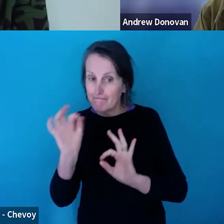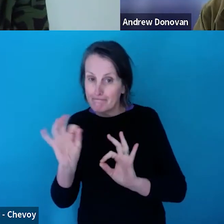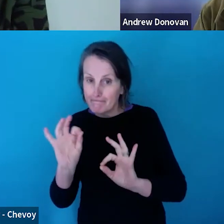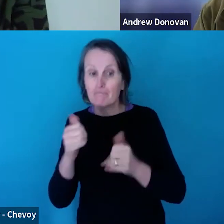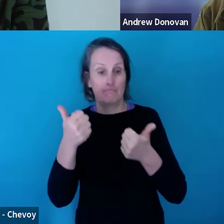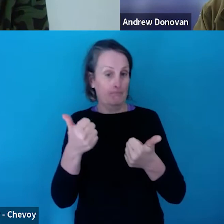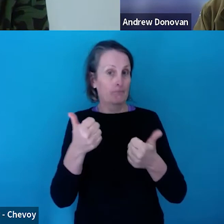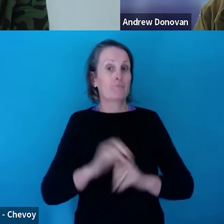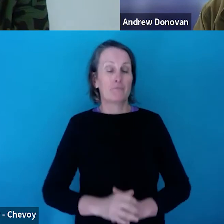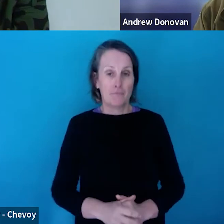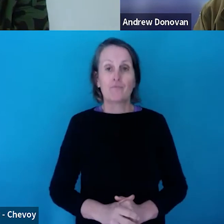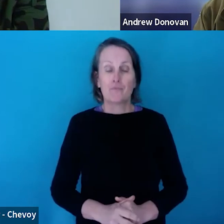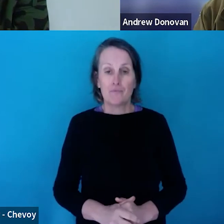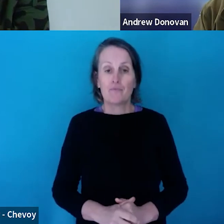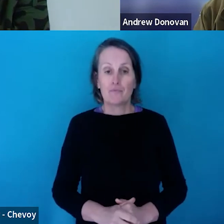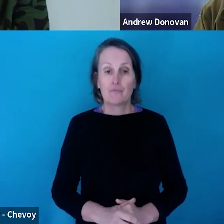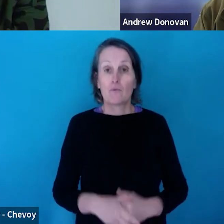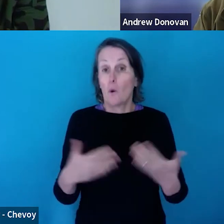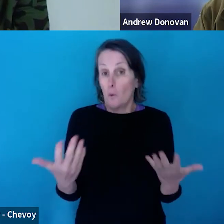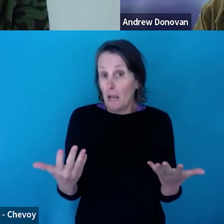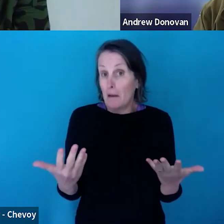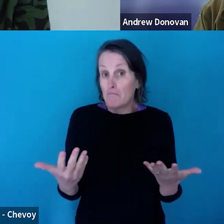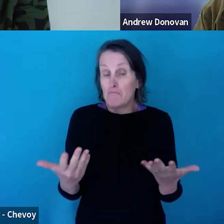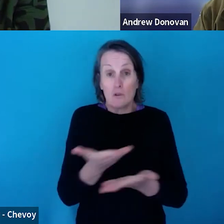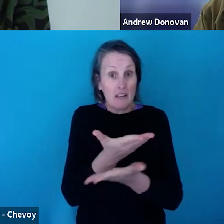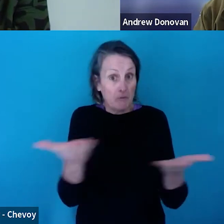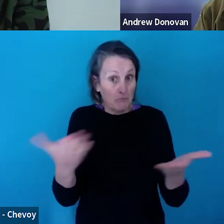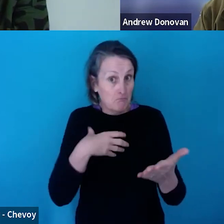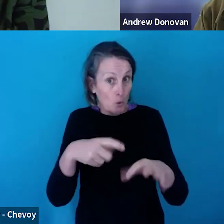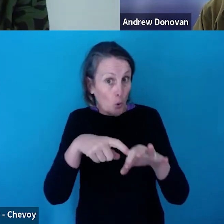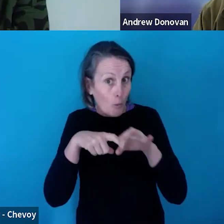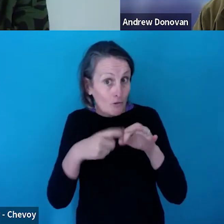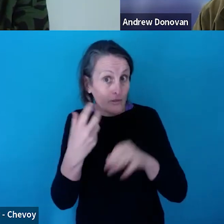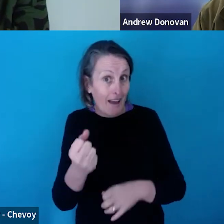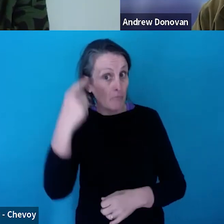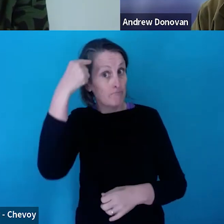fine in there too. If you have more questions, there's the contact us link.